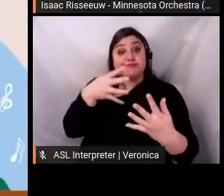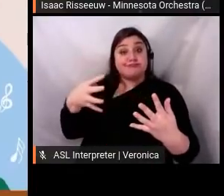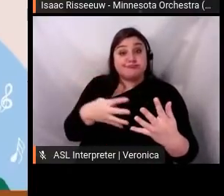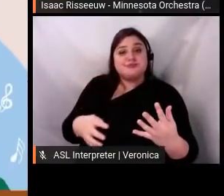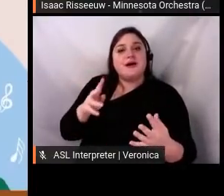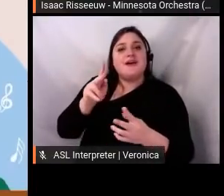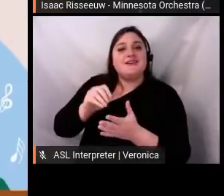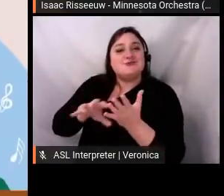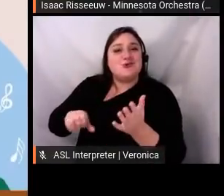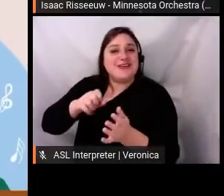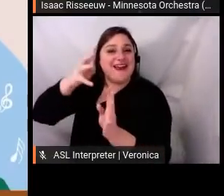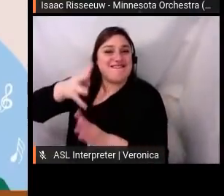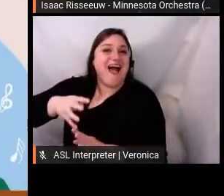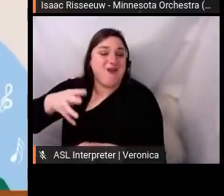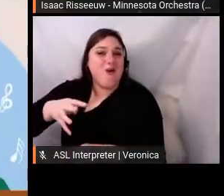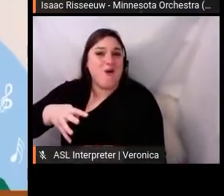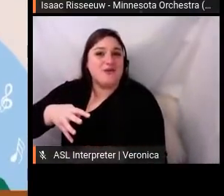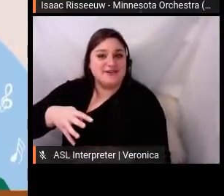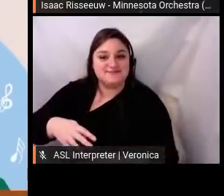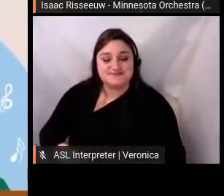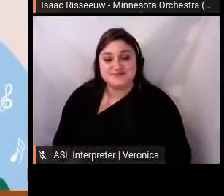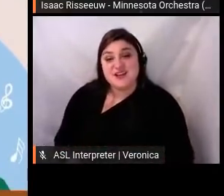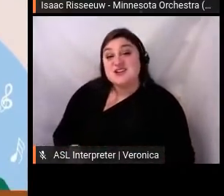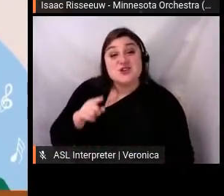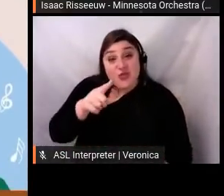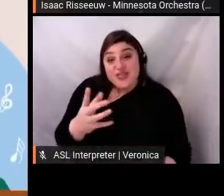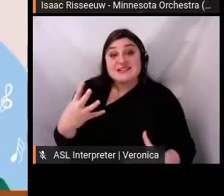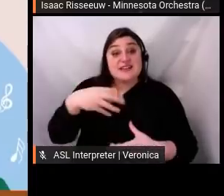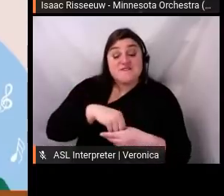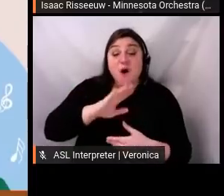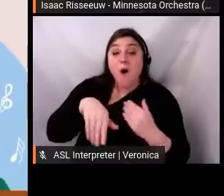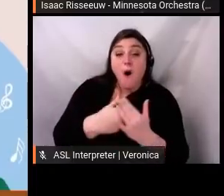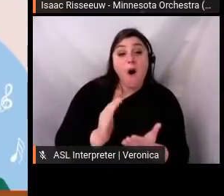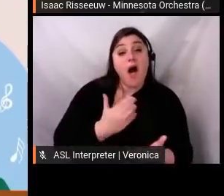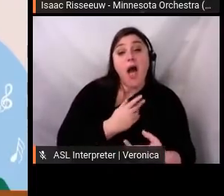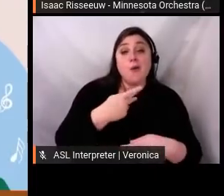Our tireless video producer, editors, designers, website pros, and